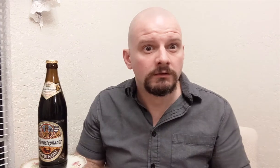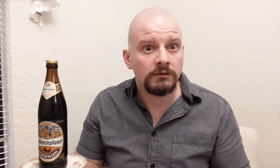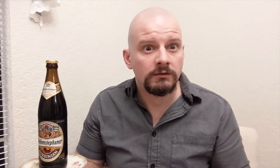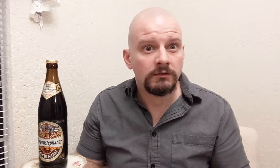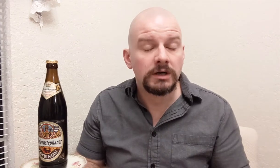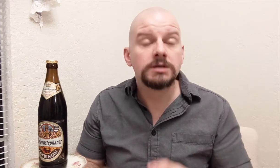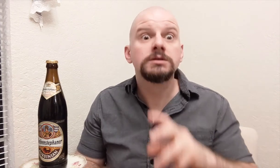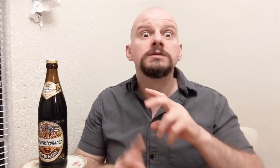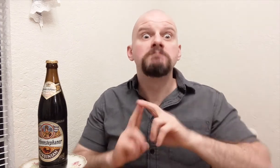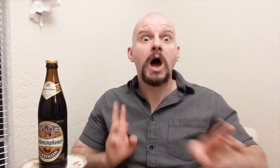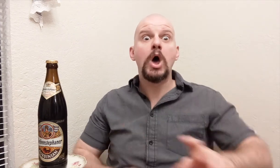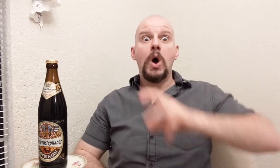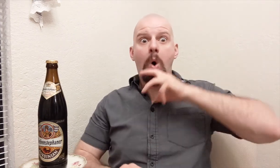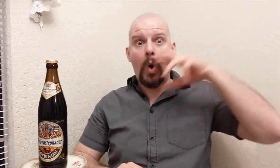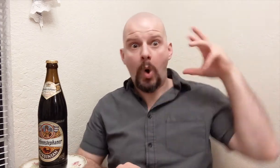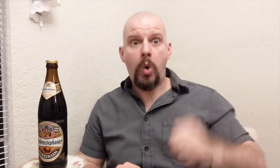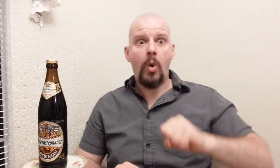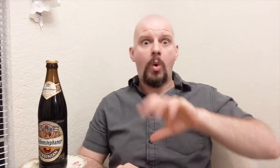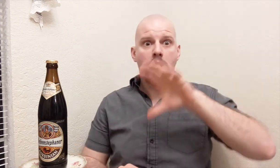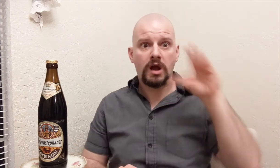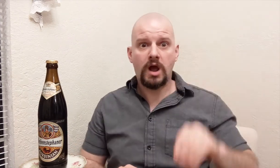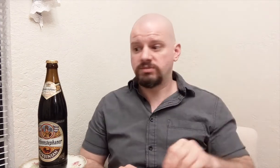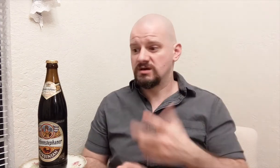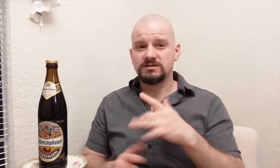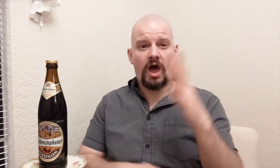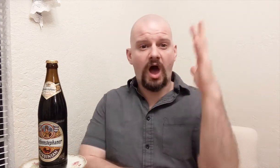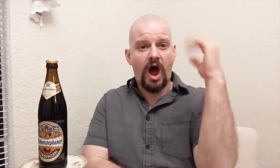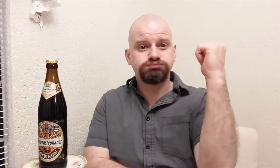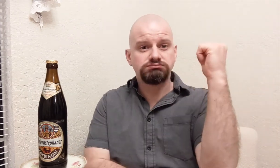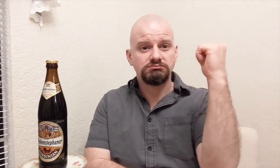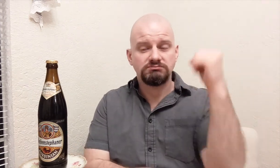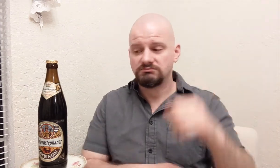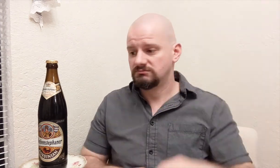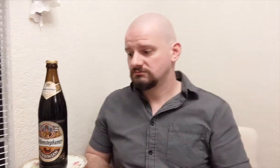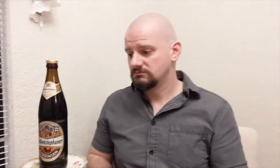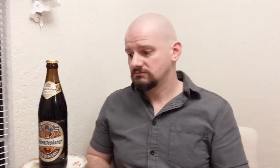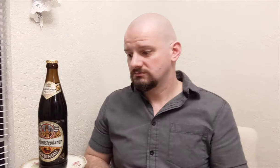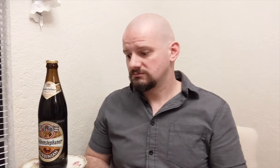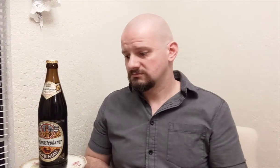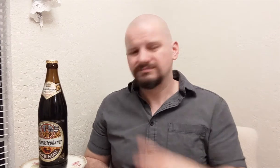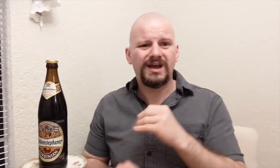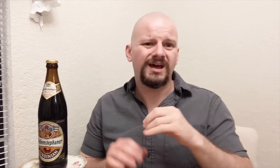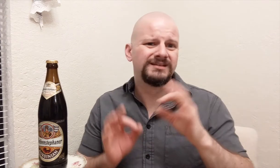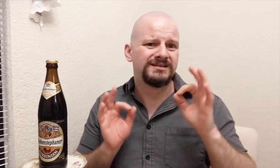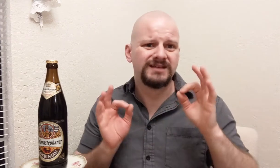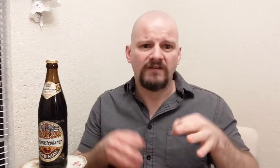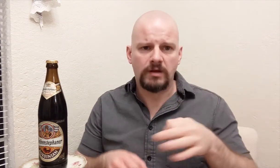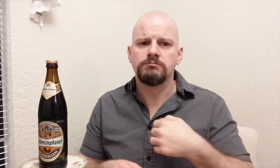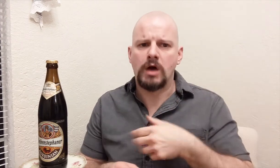It's a very old company and it's still standing! That's for sure.